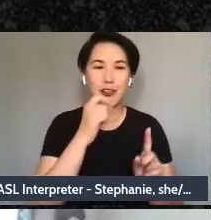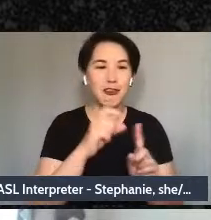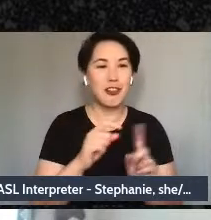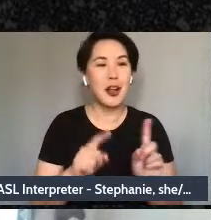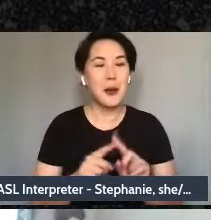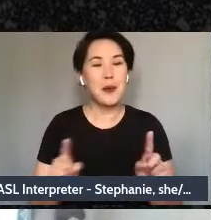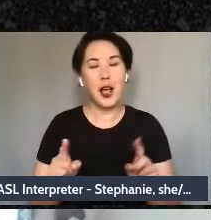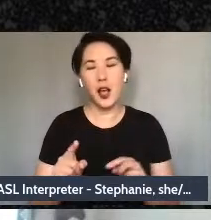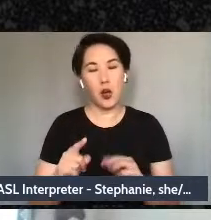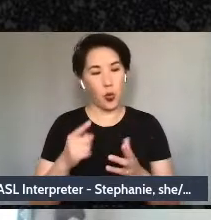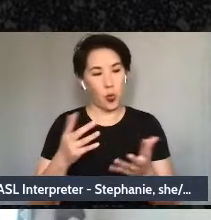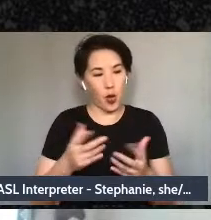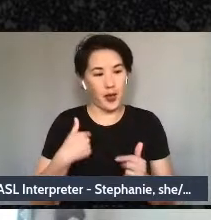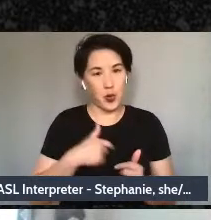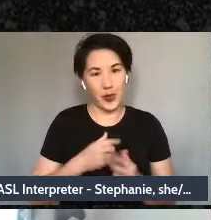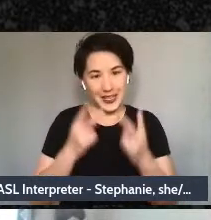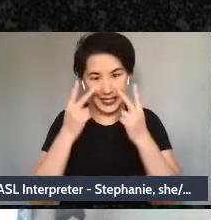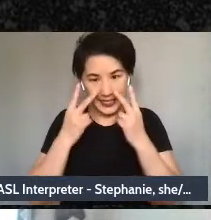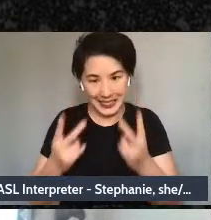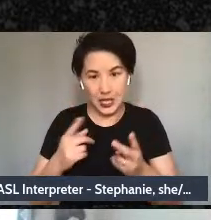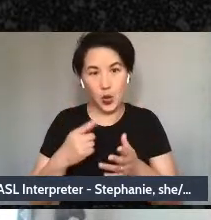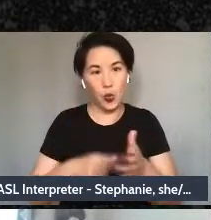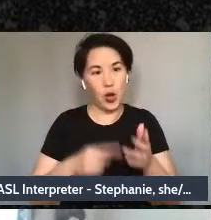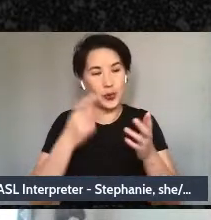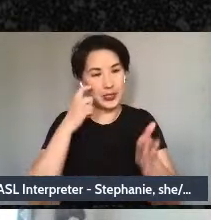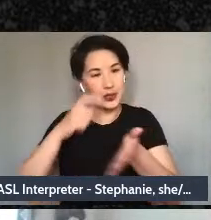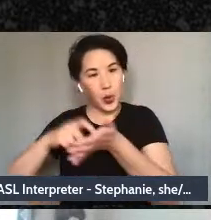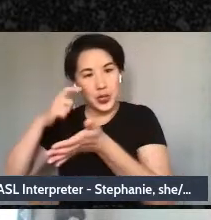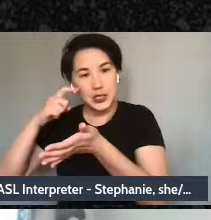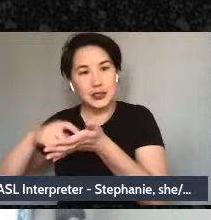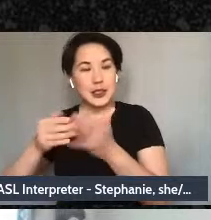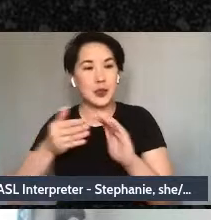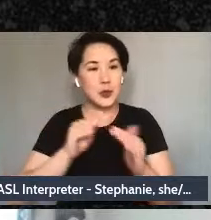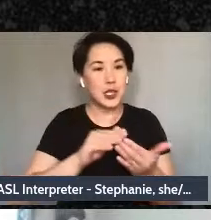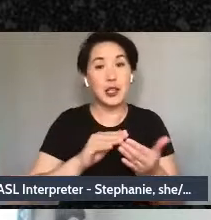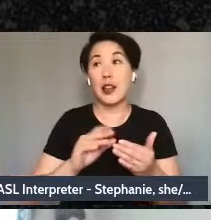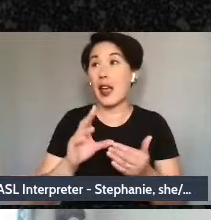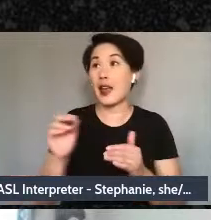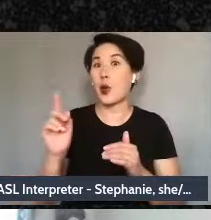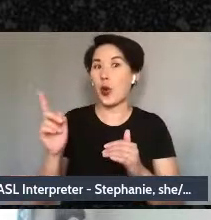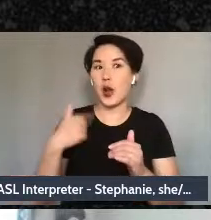see what we are noticing in our communities, and where we want to be where do we want to nourish